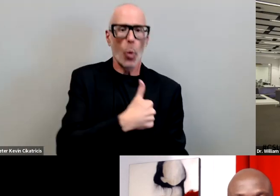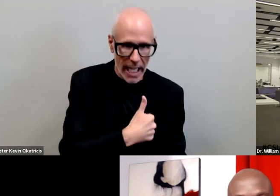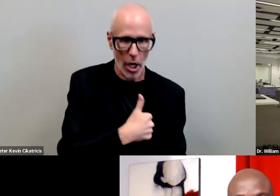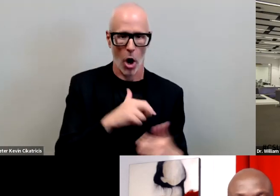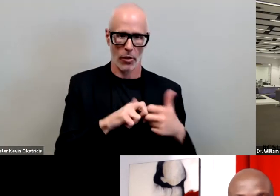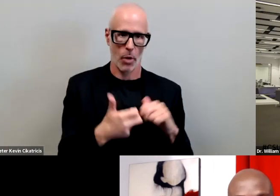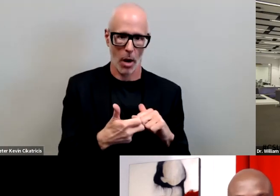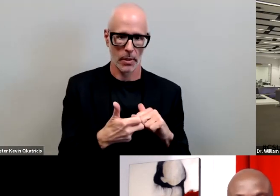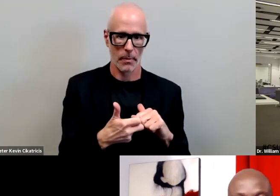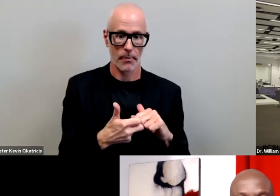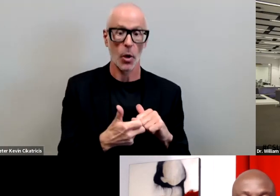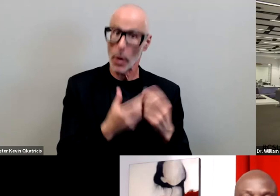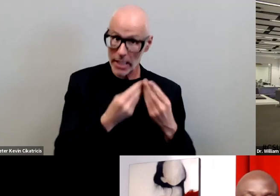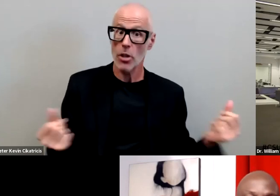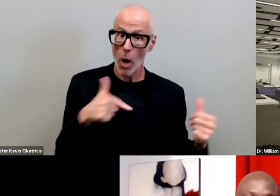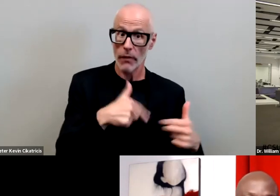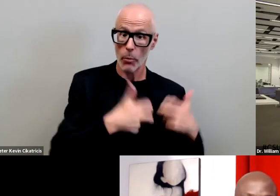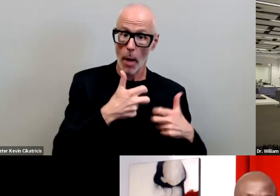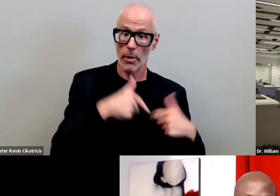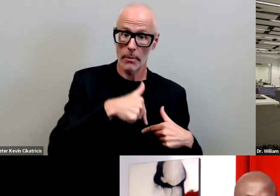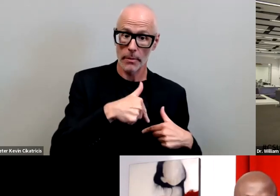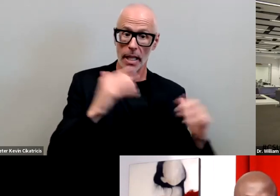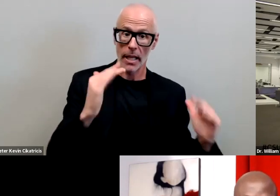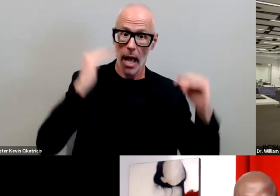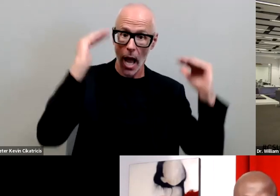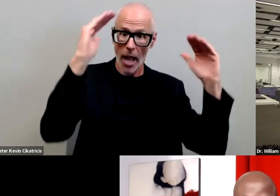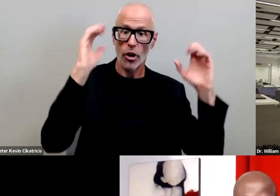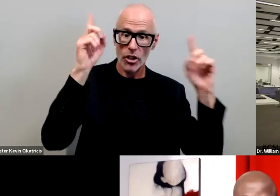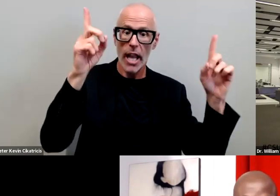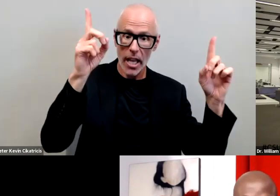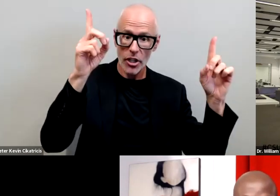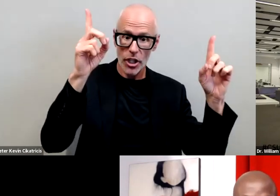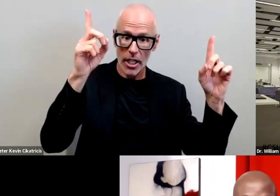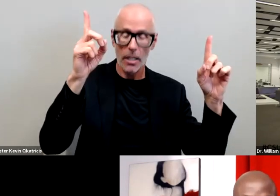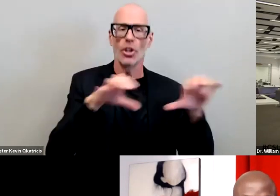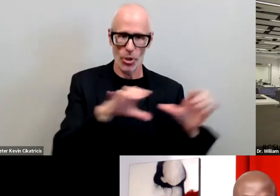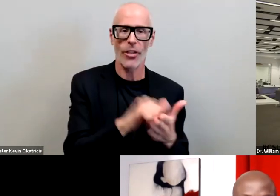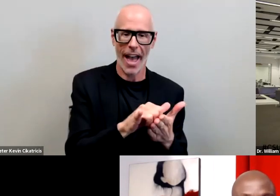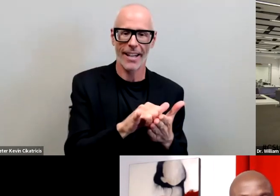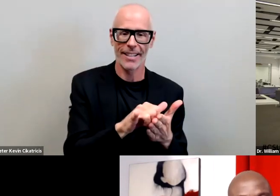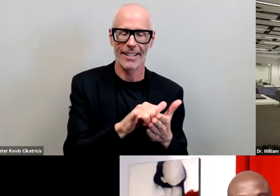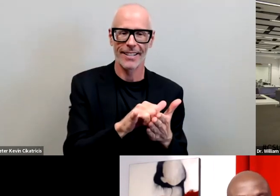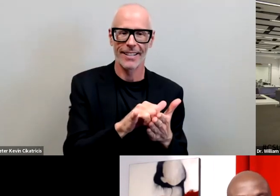but we can solve the problem we in higher education do just that when we are intentional